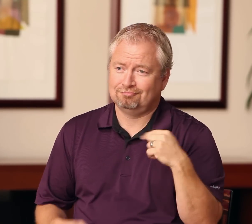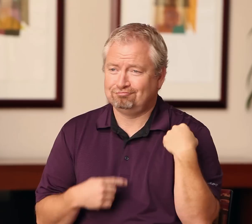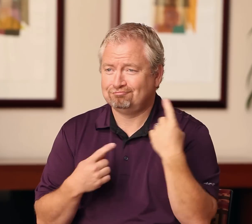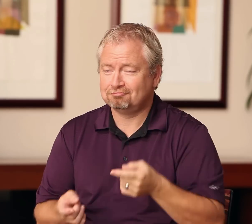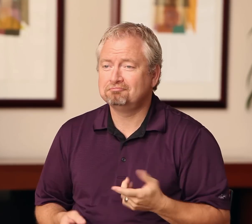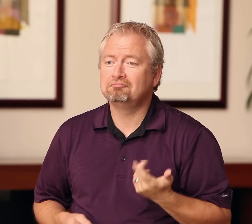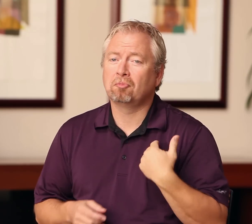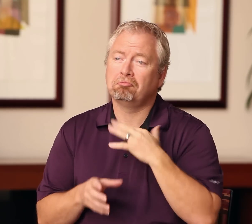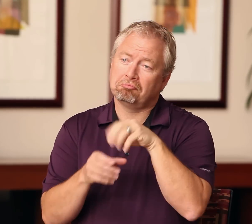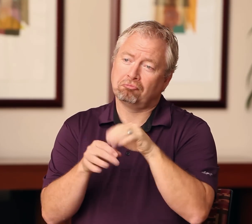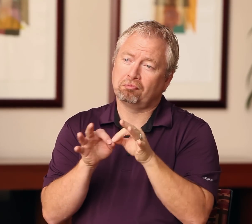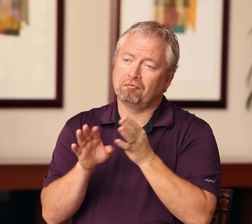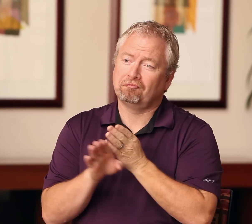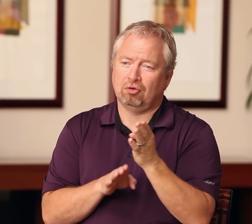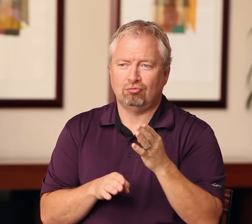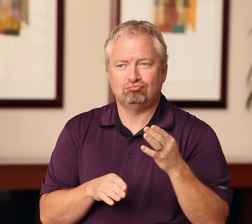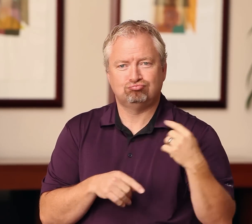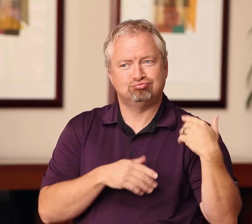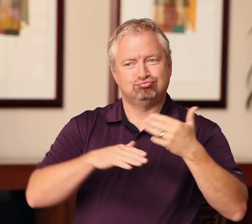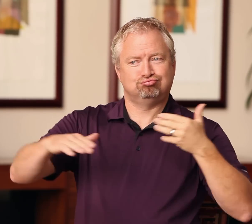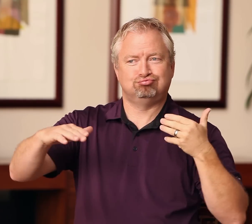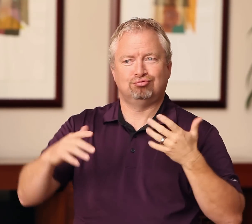I've been involved in the interpreting field quite a bit longer, though — maybe since